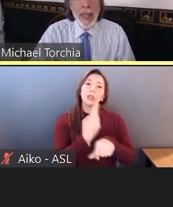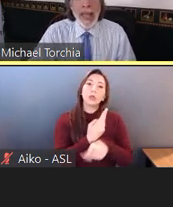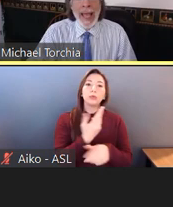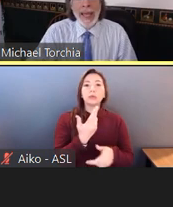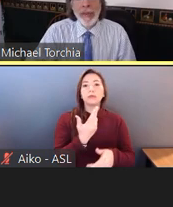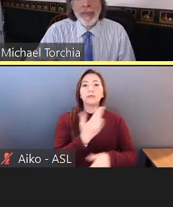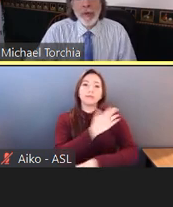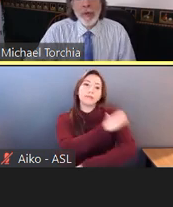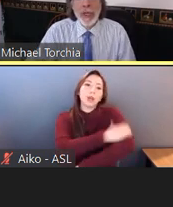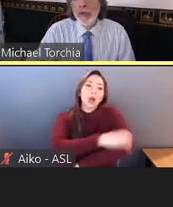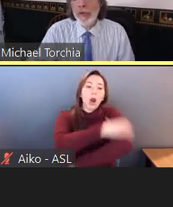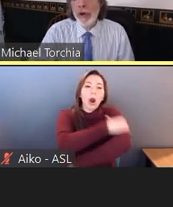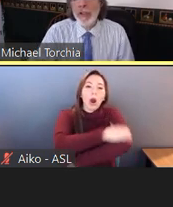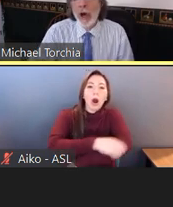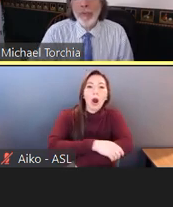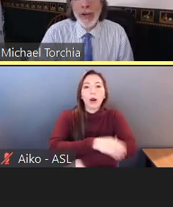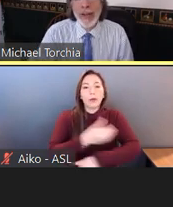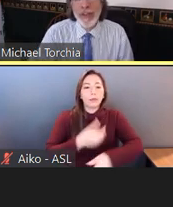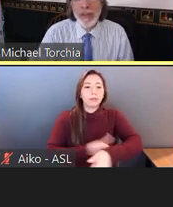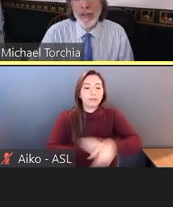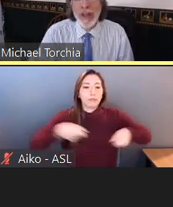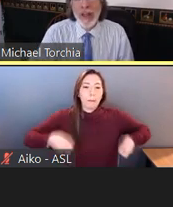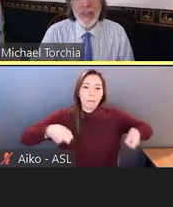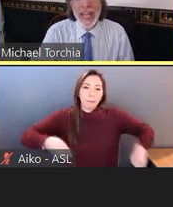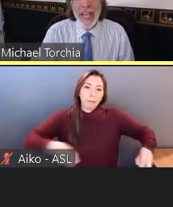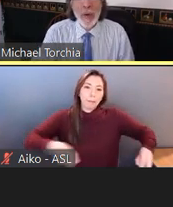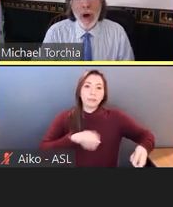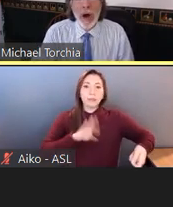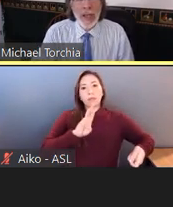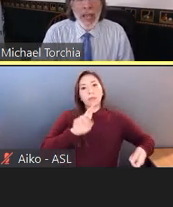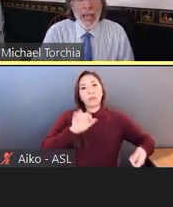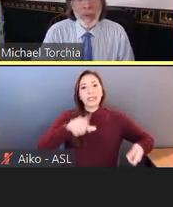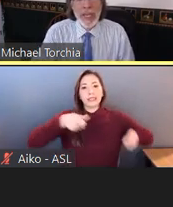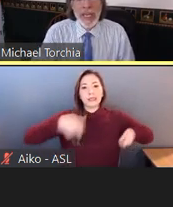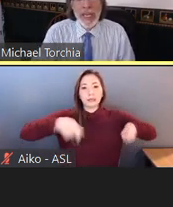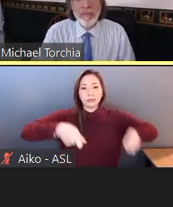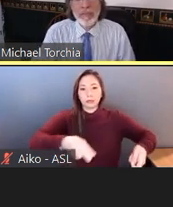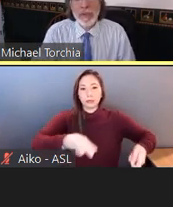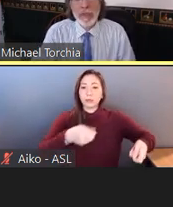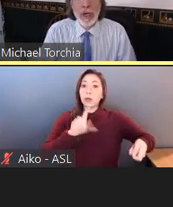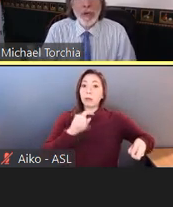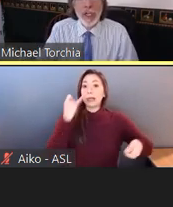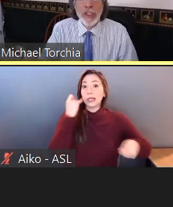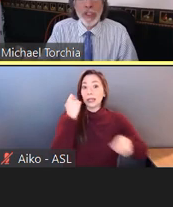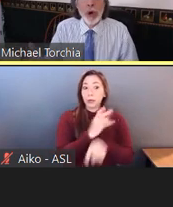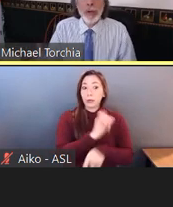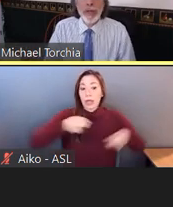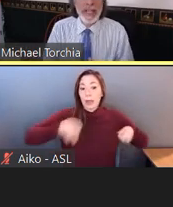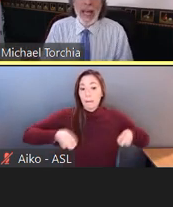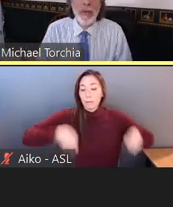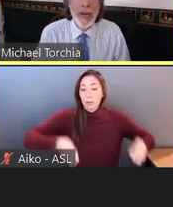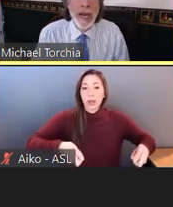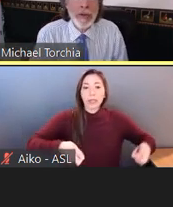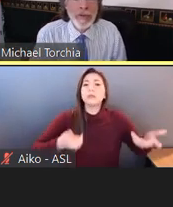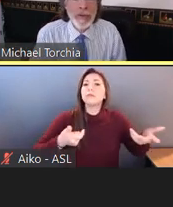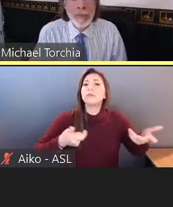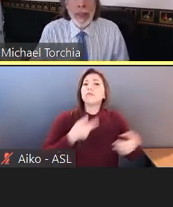And through the use of those arm braces, they can walk and be just as mobile as anyone else.